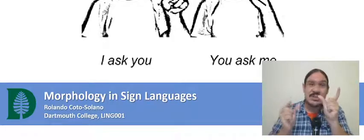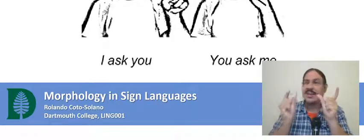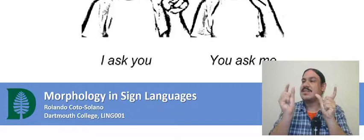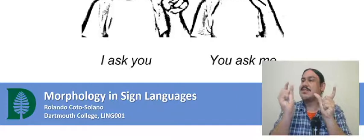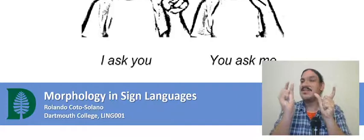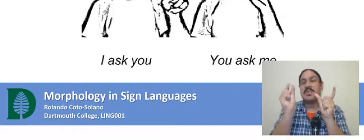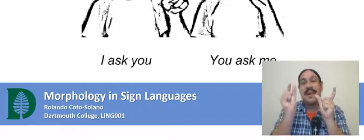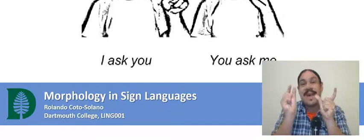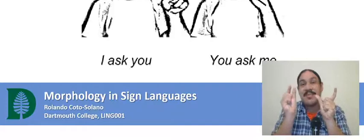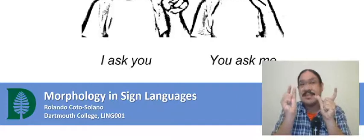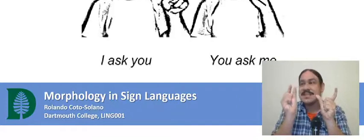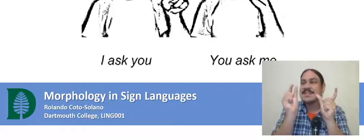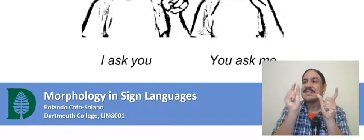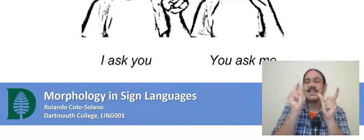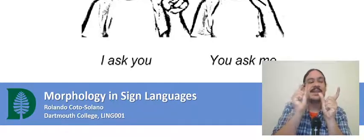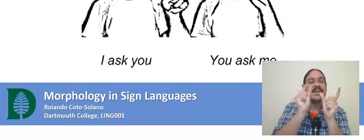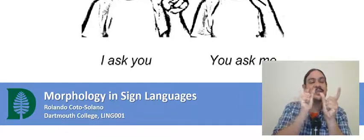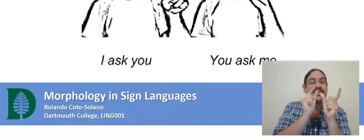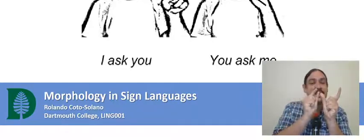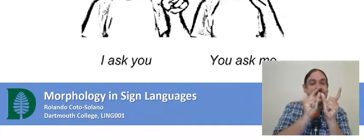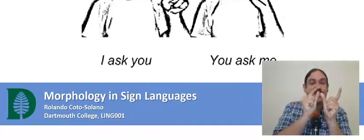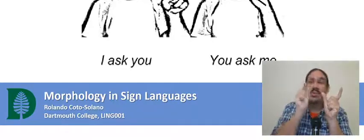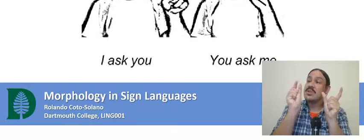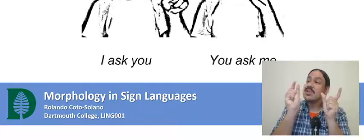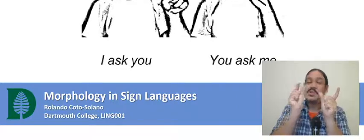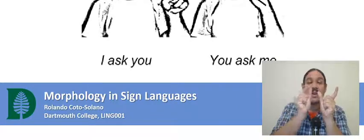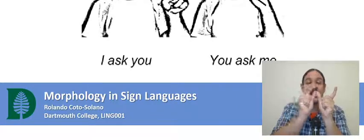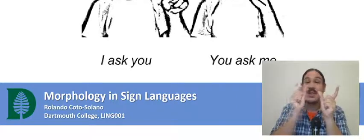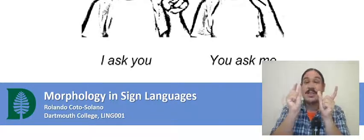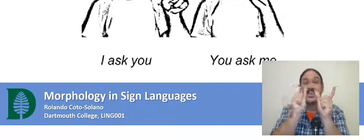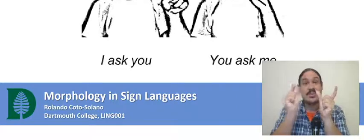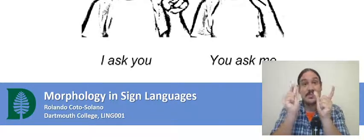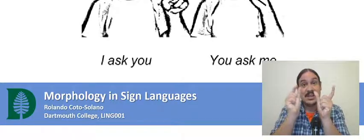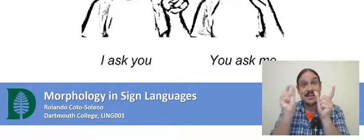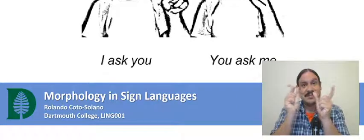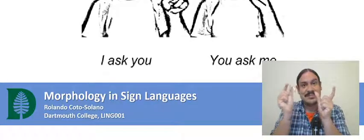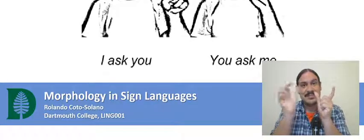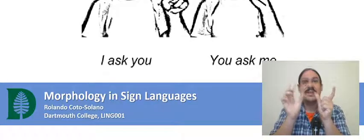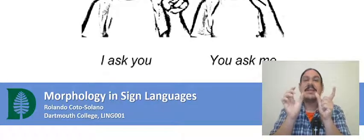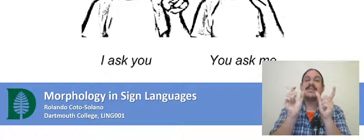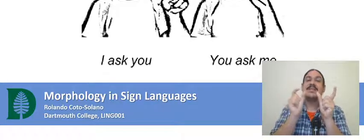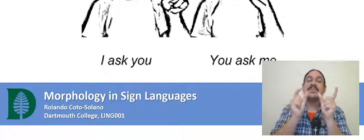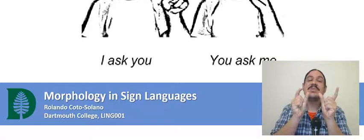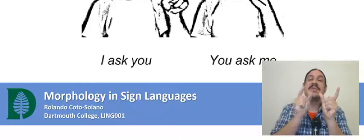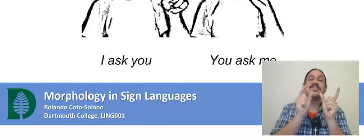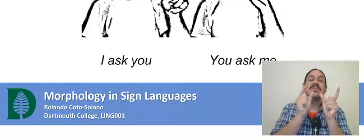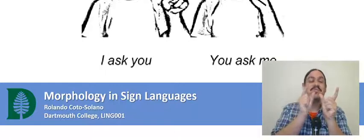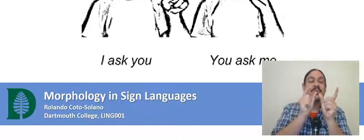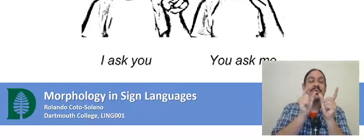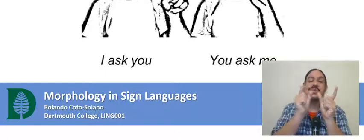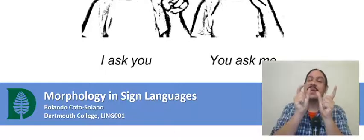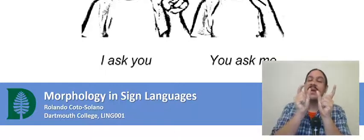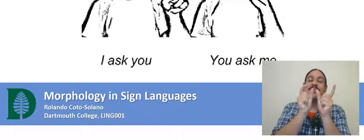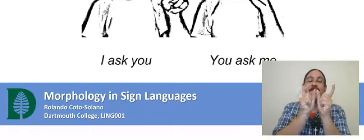sometimes you have a root where there's an internal modification